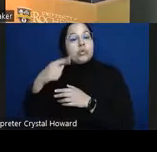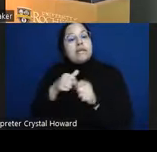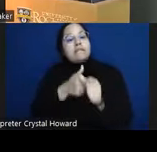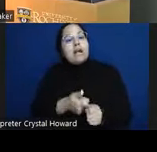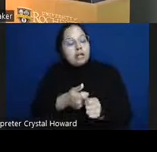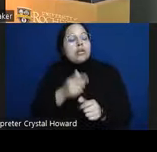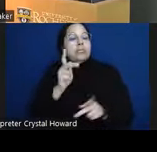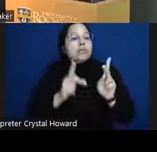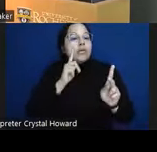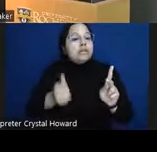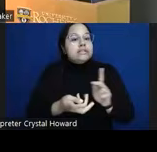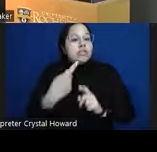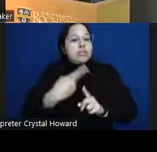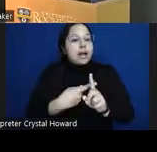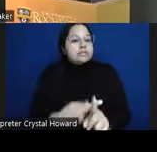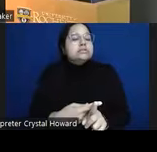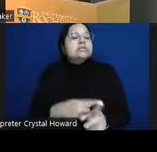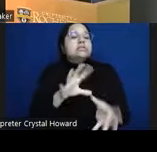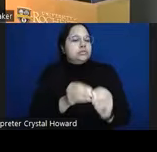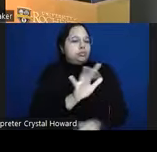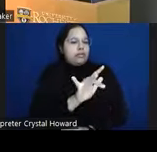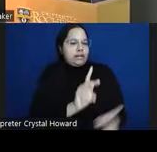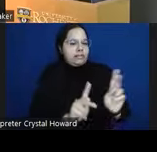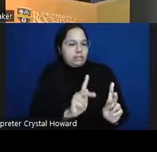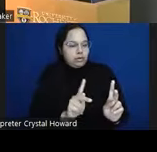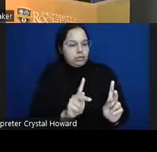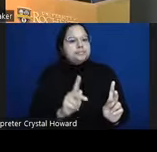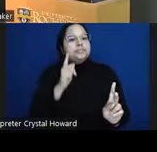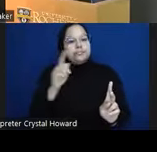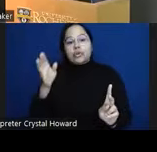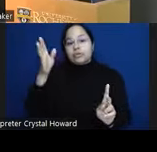the future suicides which we will know because we follow those people are shaded Darkly the people